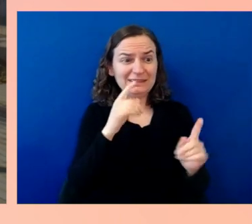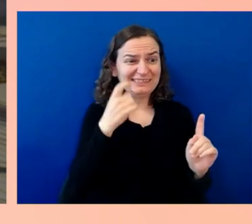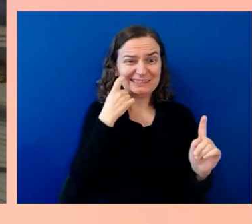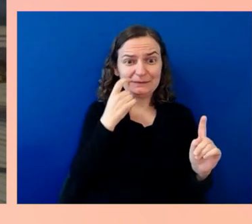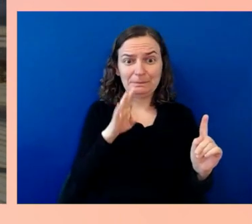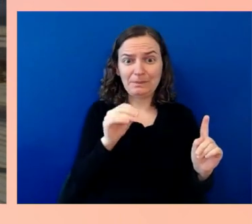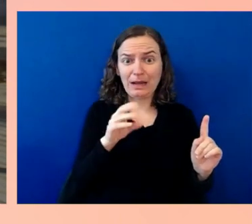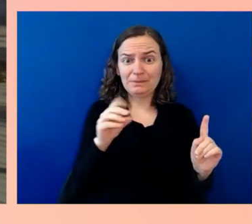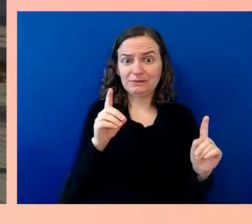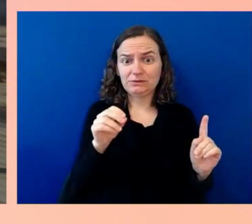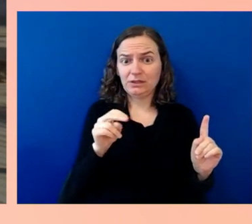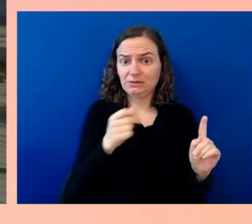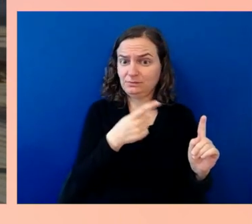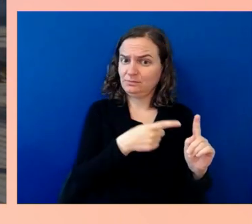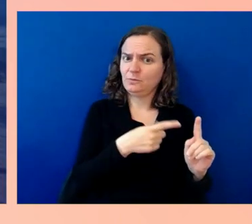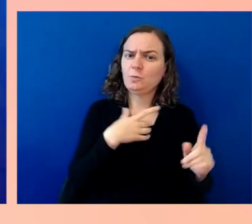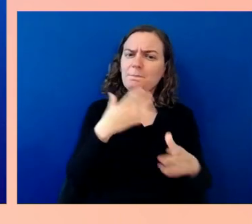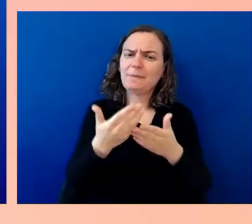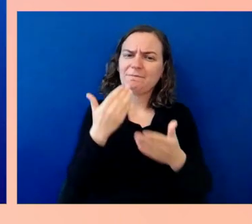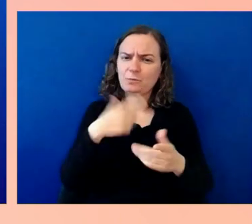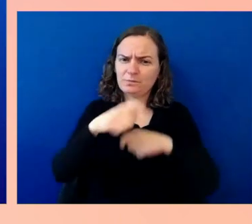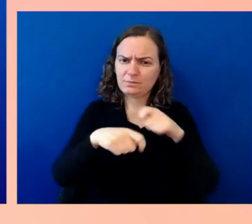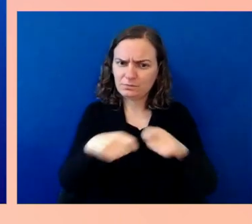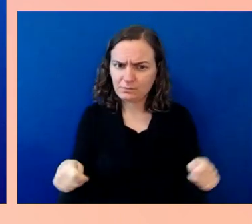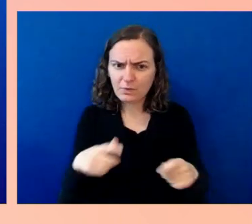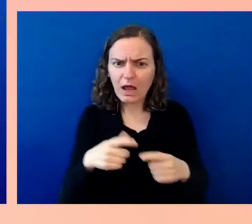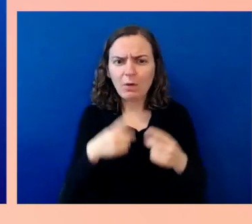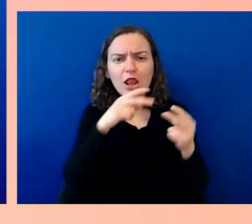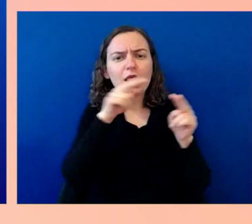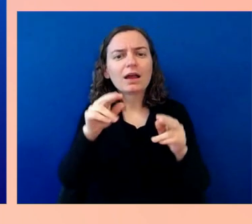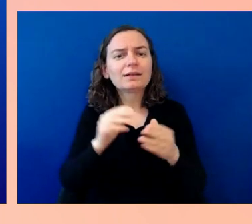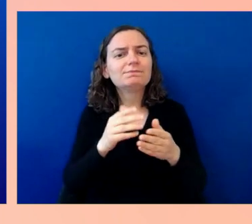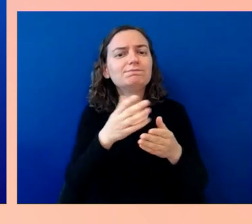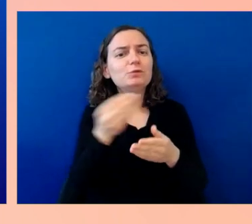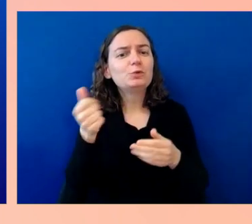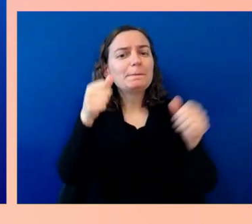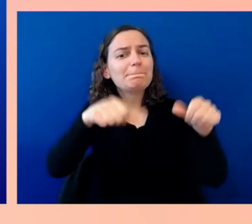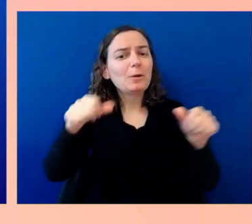at a couple of the posts on social. Again, thank you to everyone for popping your thoughts